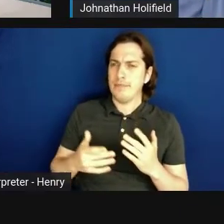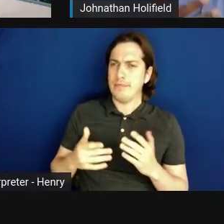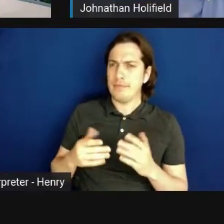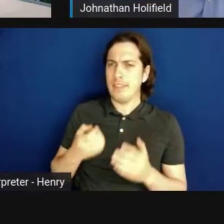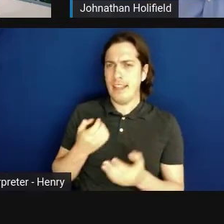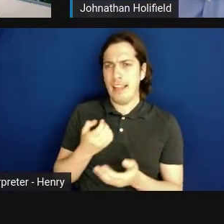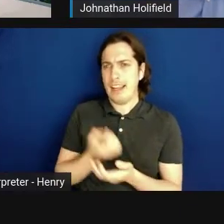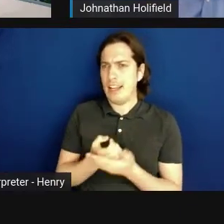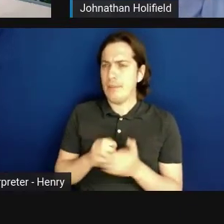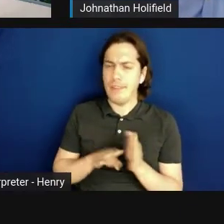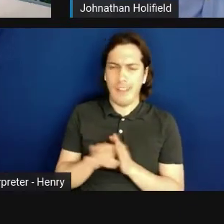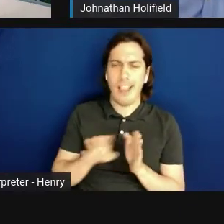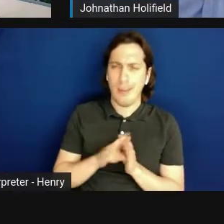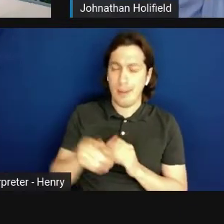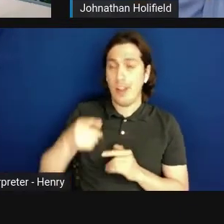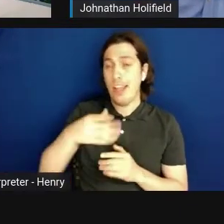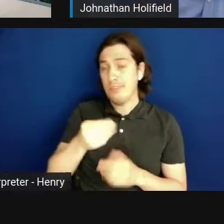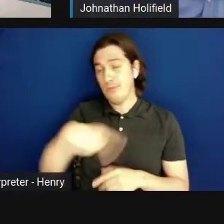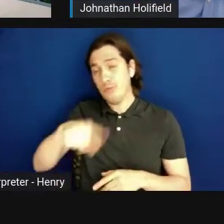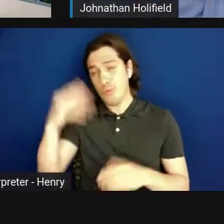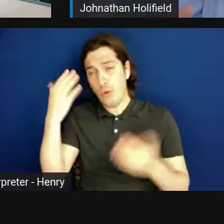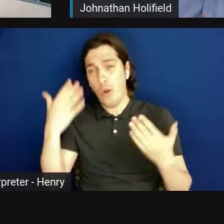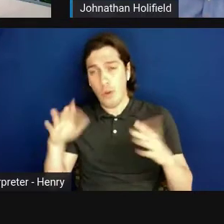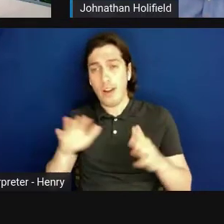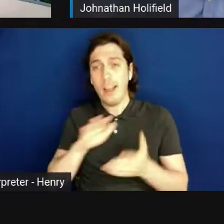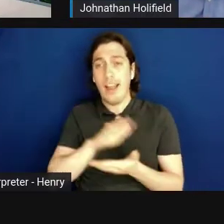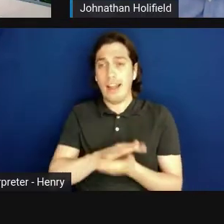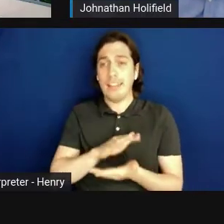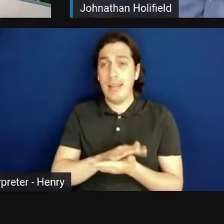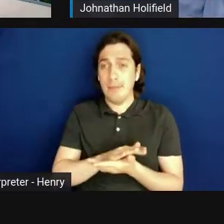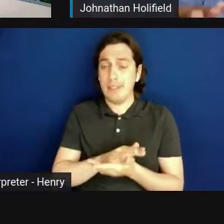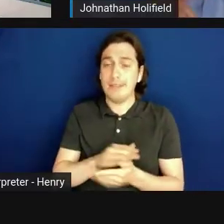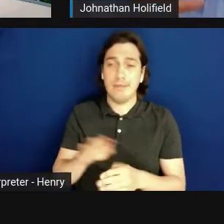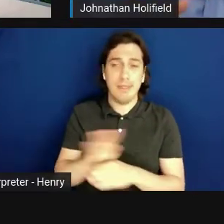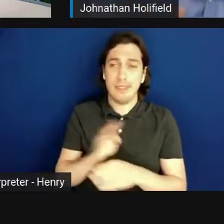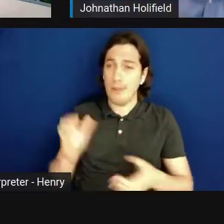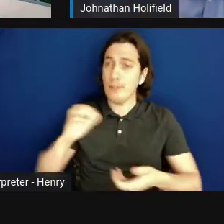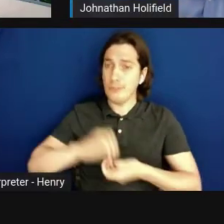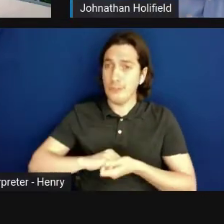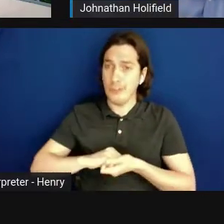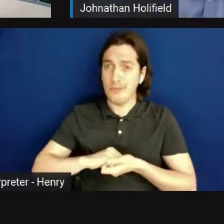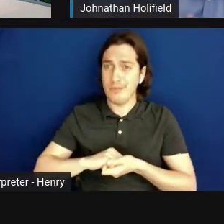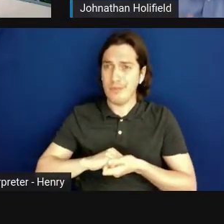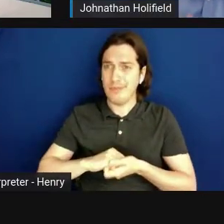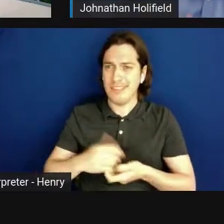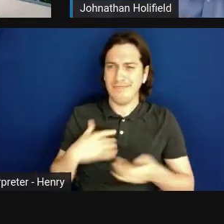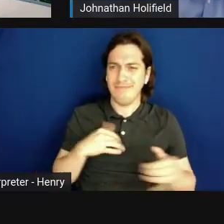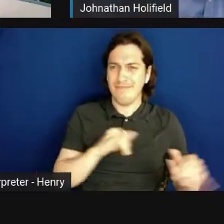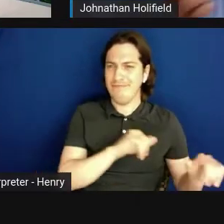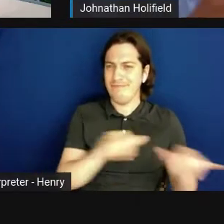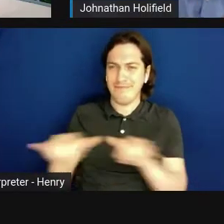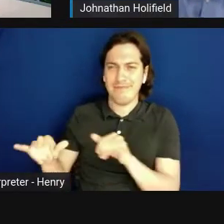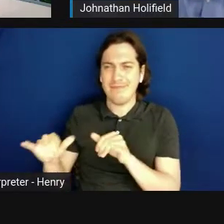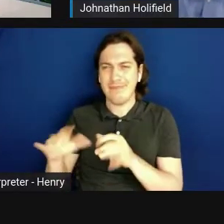And as you know, academic and business partnerships have that symbiotic relationship, building